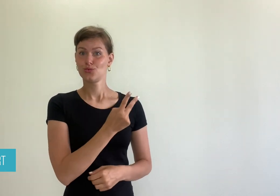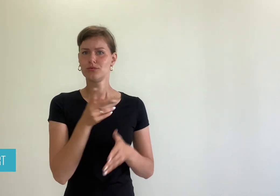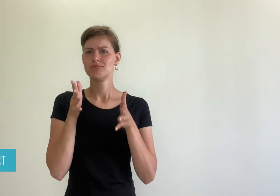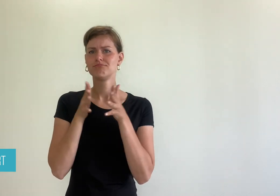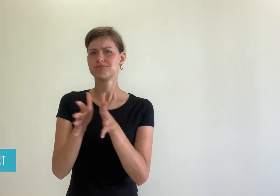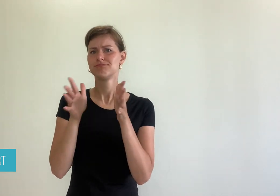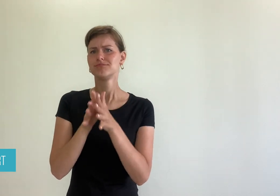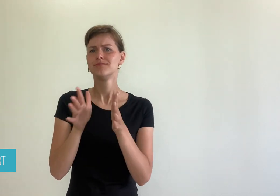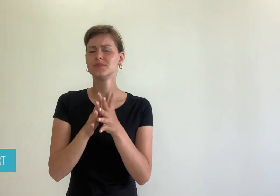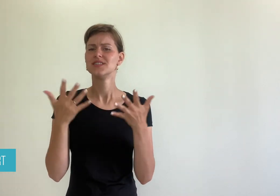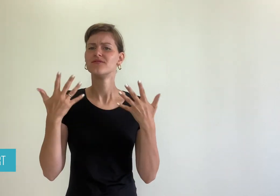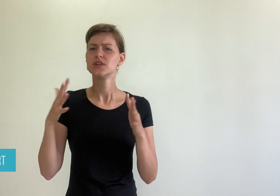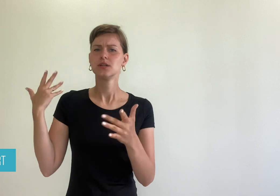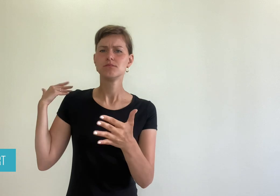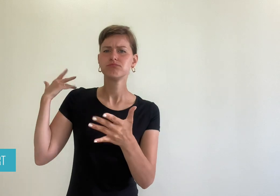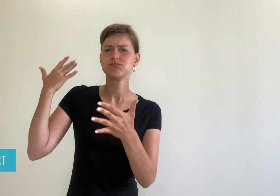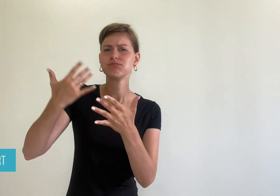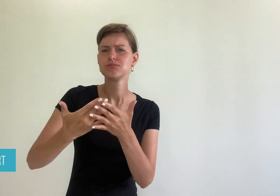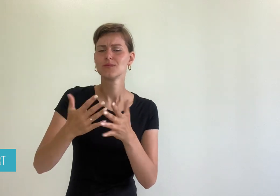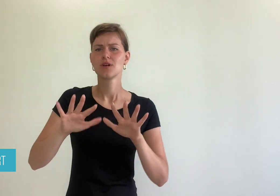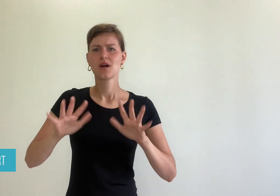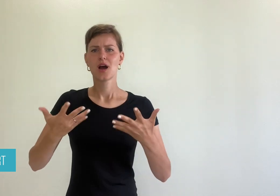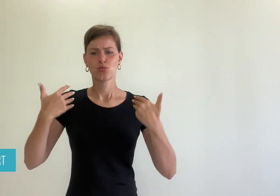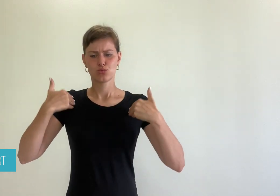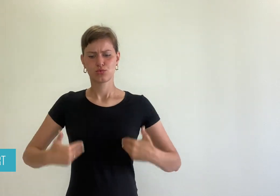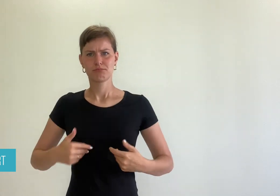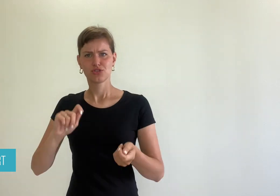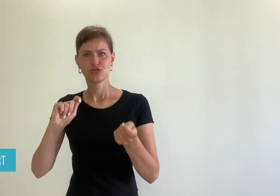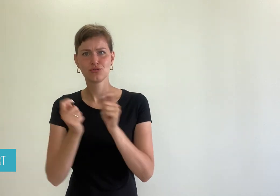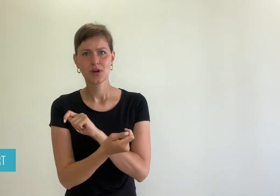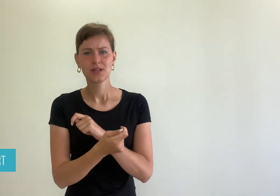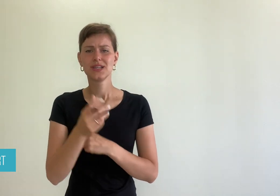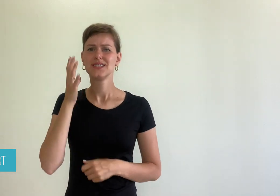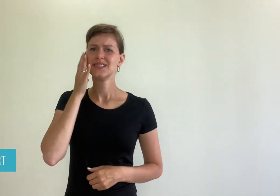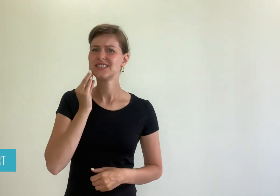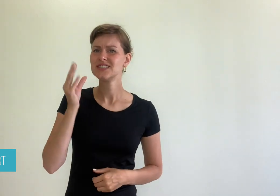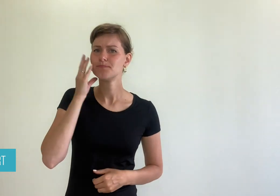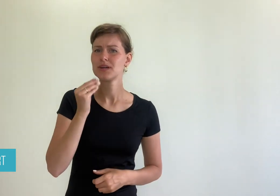and emotions about their transgender journey. It was difficult